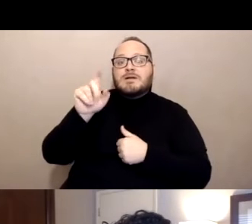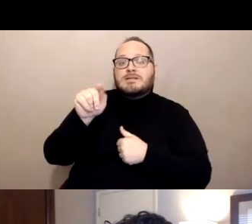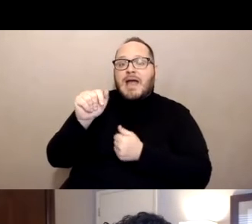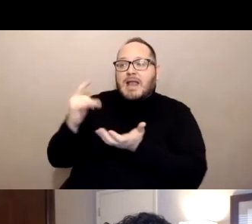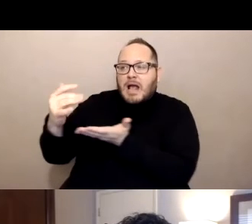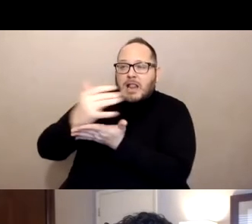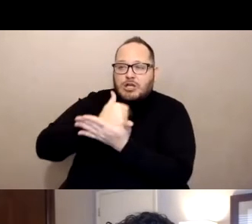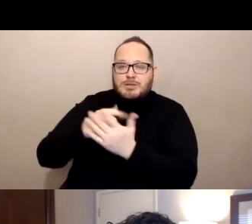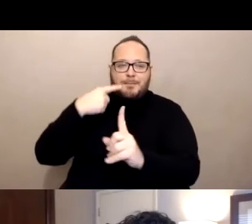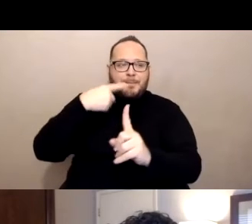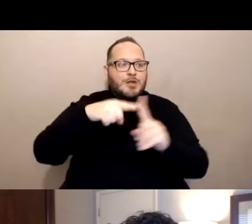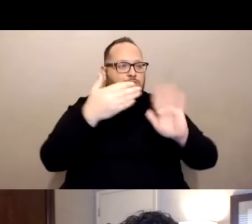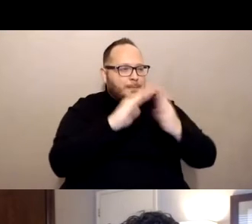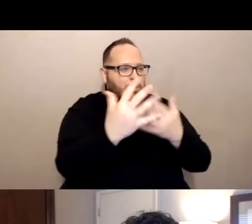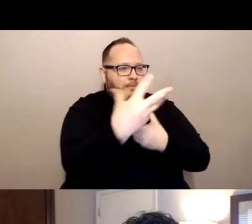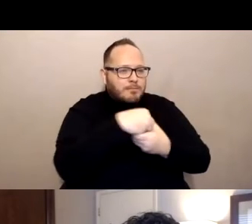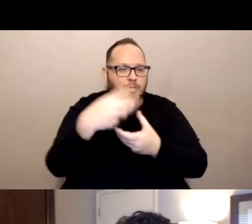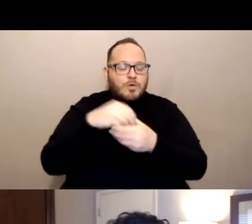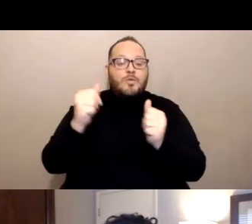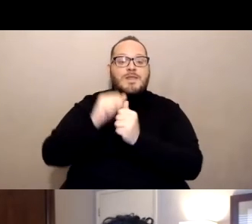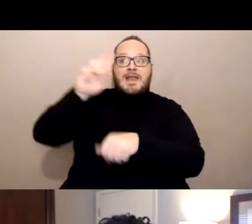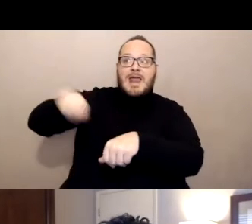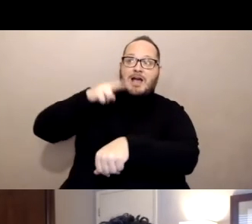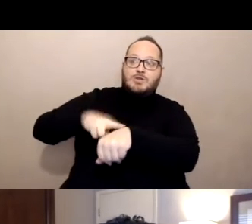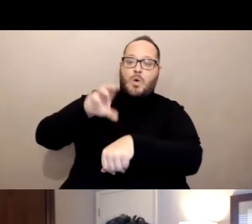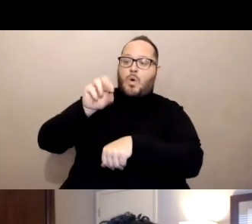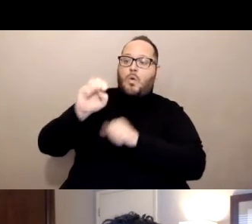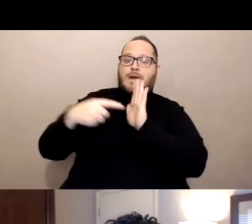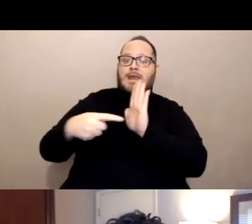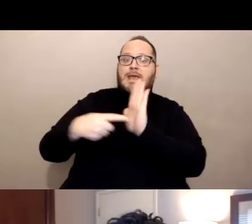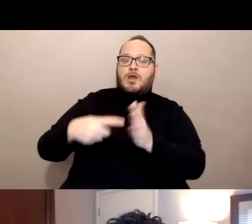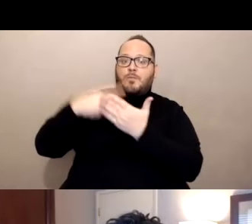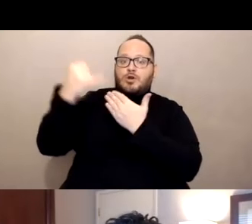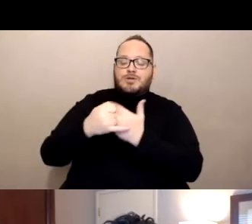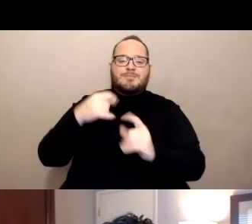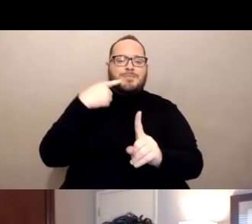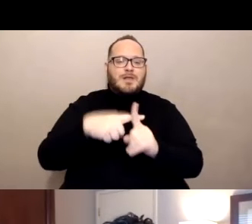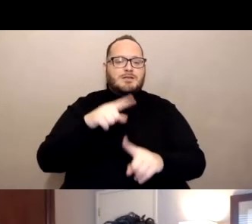with the national core indicators project and the movers longitudinal survey for California.